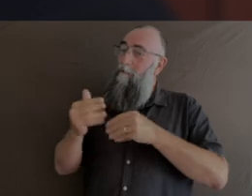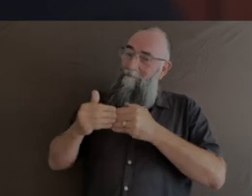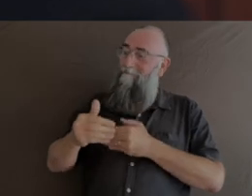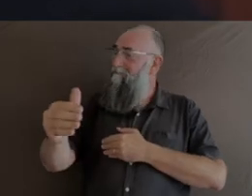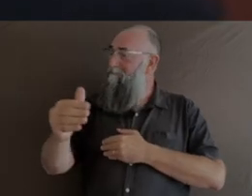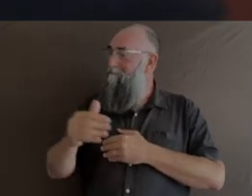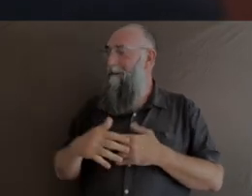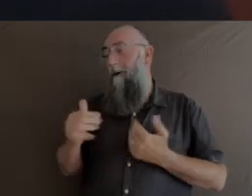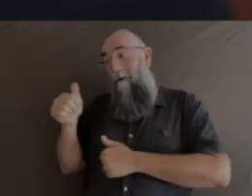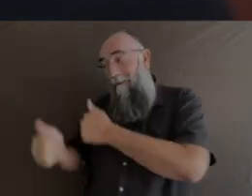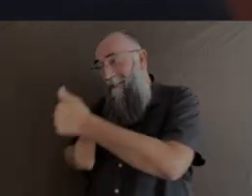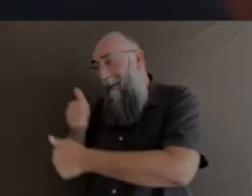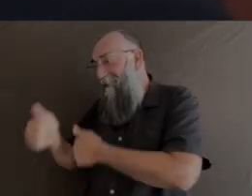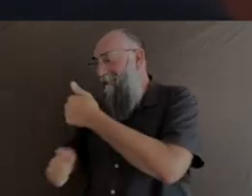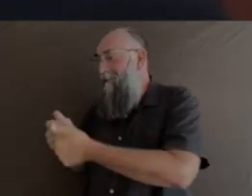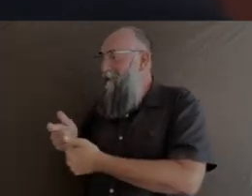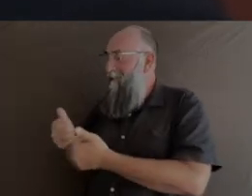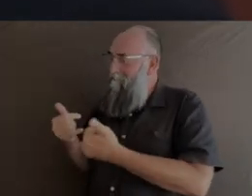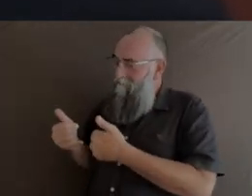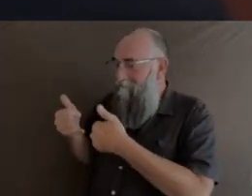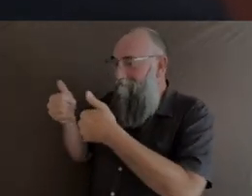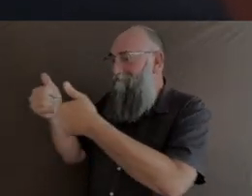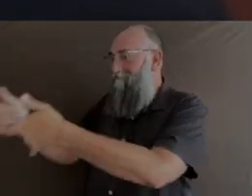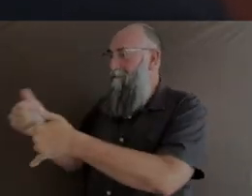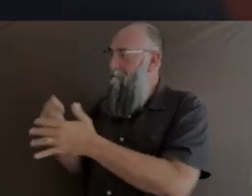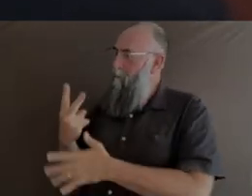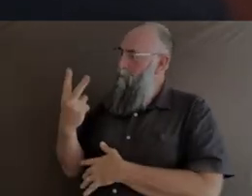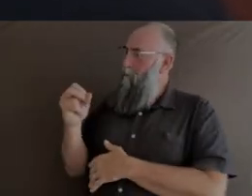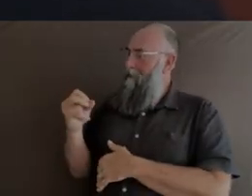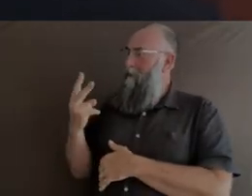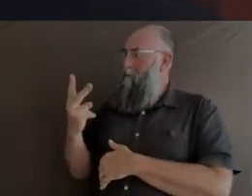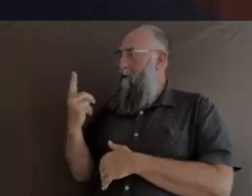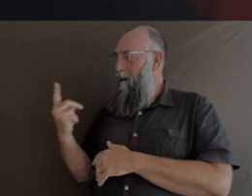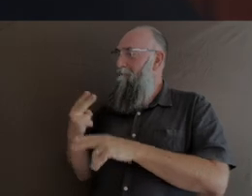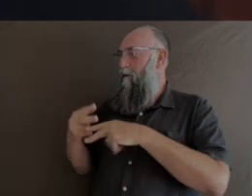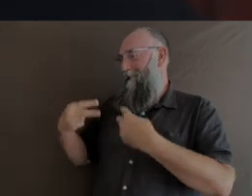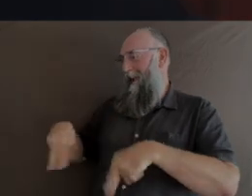Congratulations once again on receiving the 2021 Australia Council Award for Dance. Thanks, Jeff.